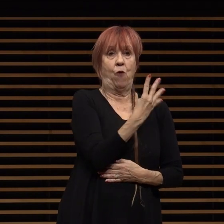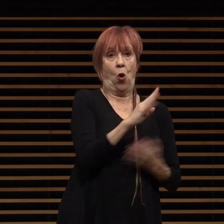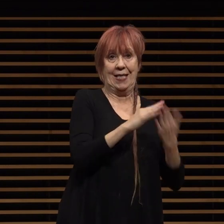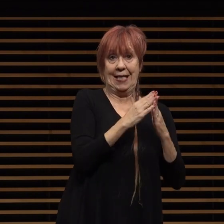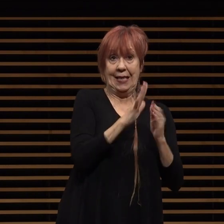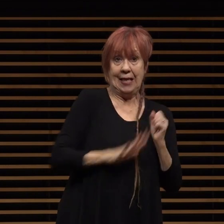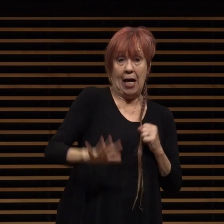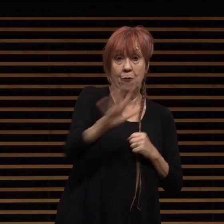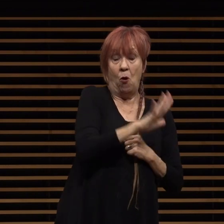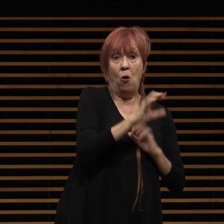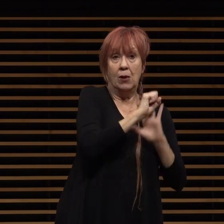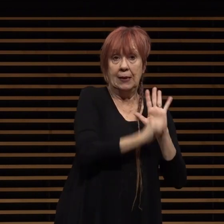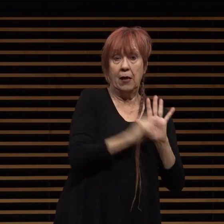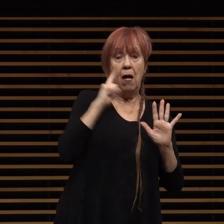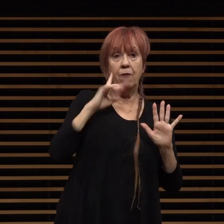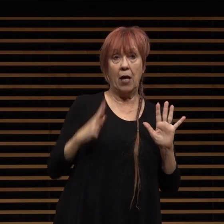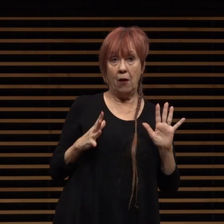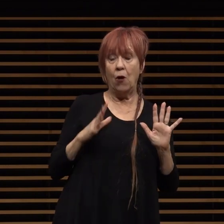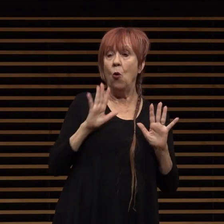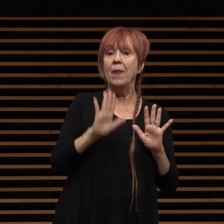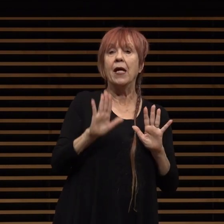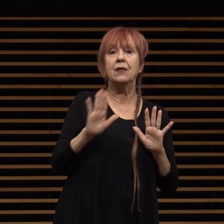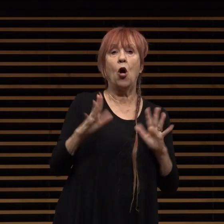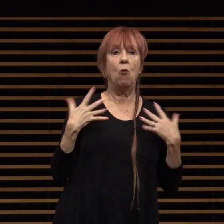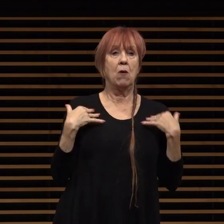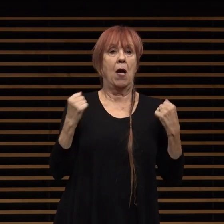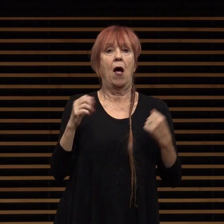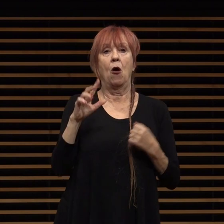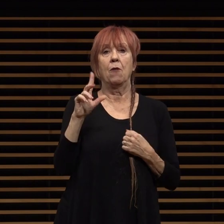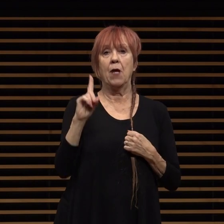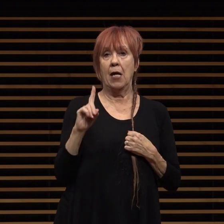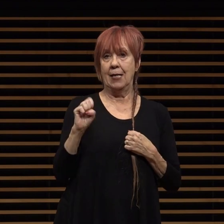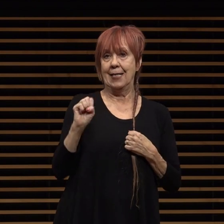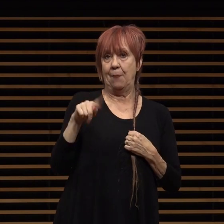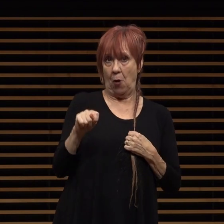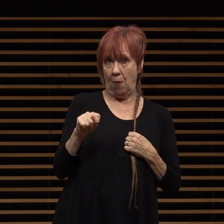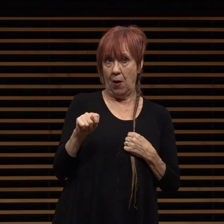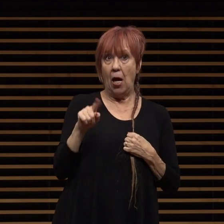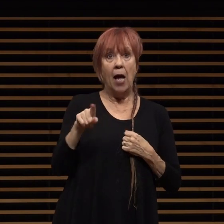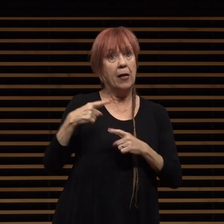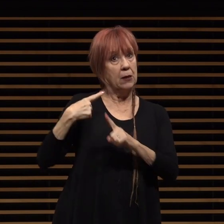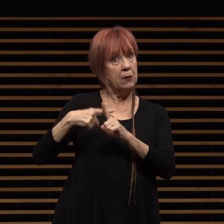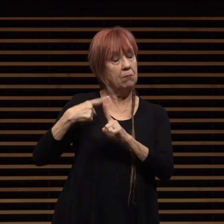state of california with its own health department and it's an asset that we